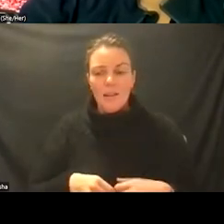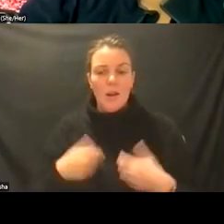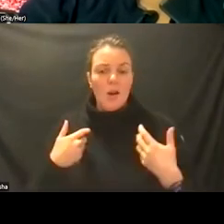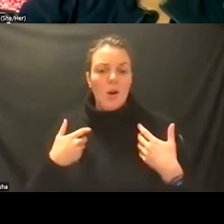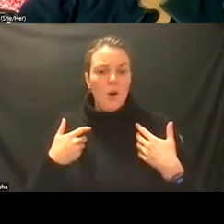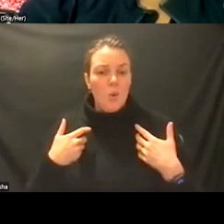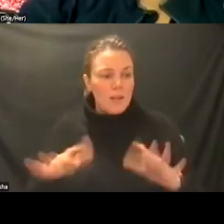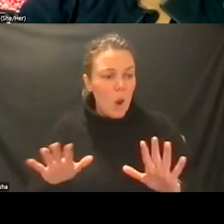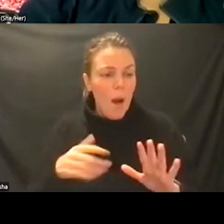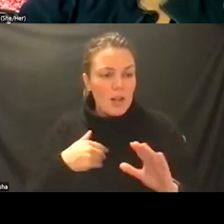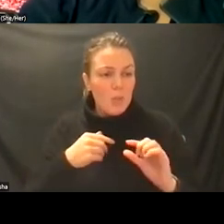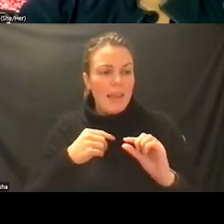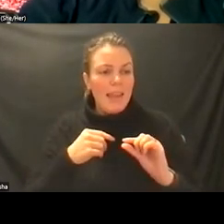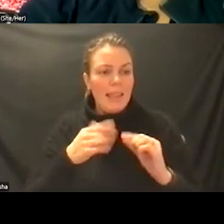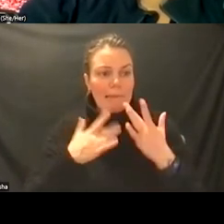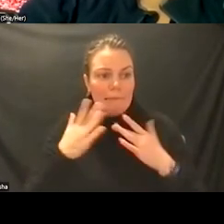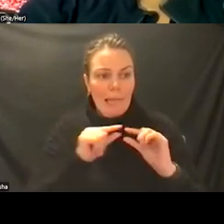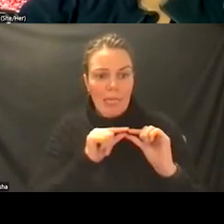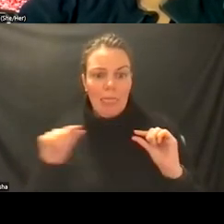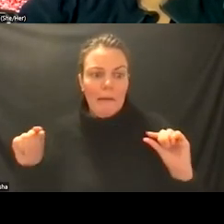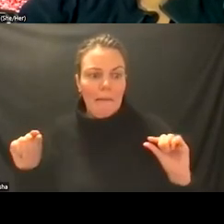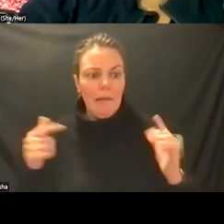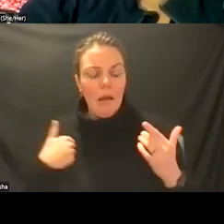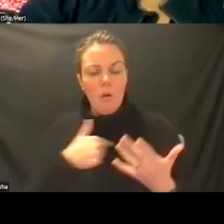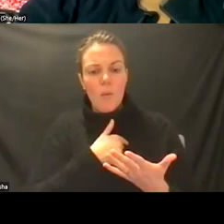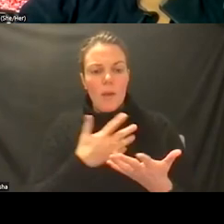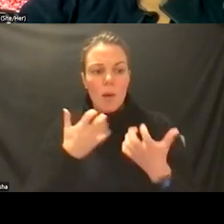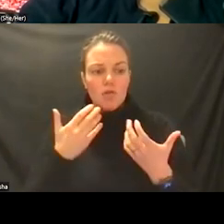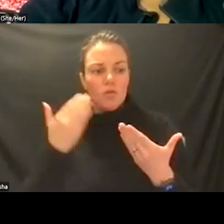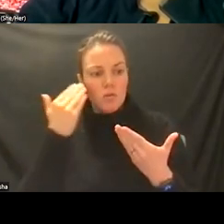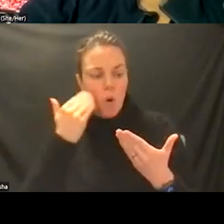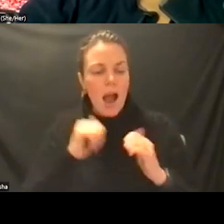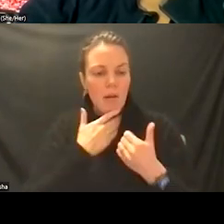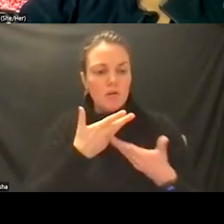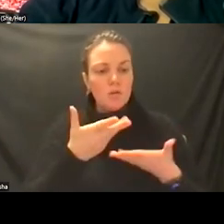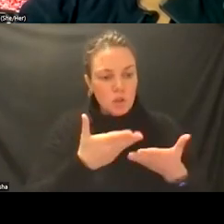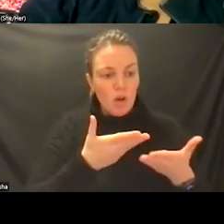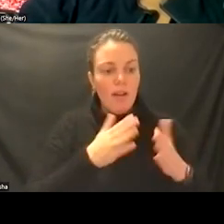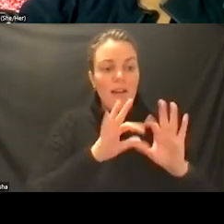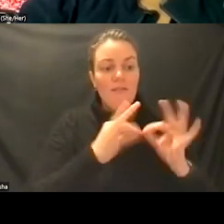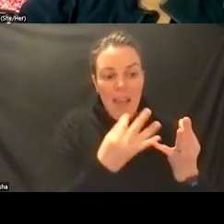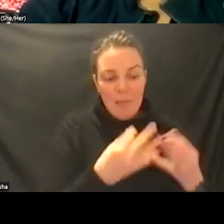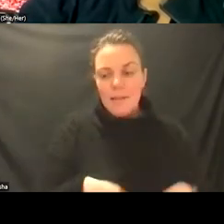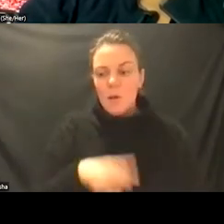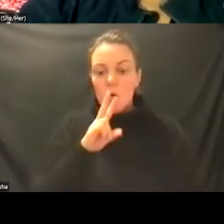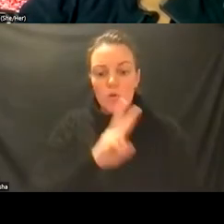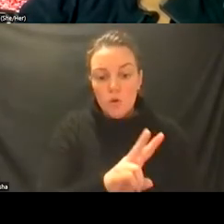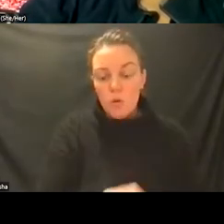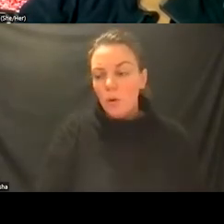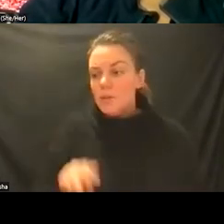knowing how to identify what families need what two-year-olds need what 72-year-olds need what